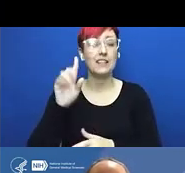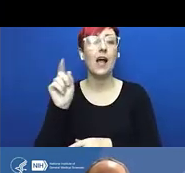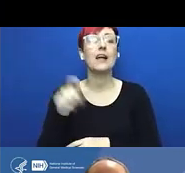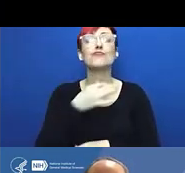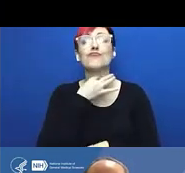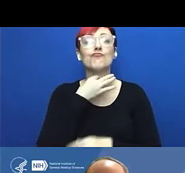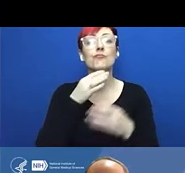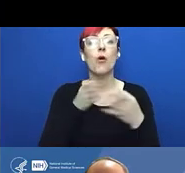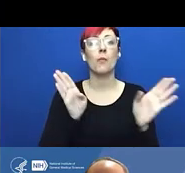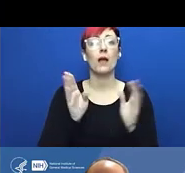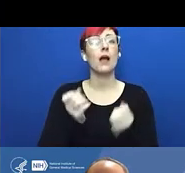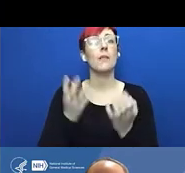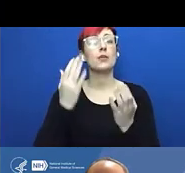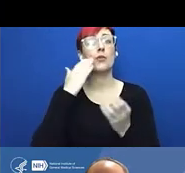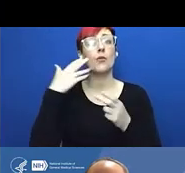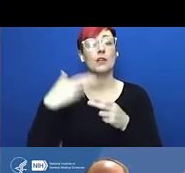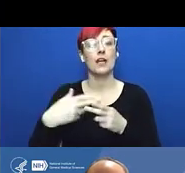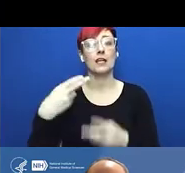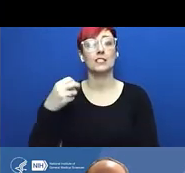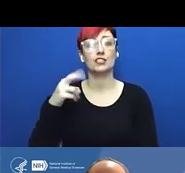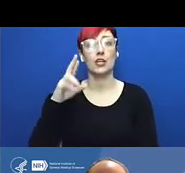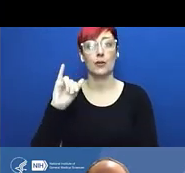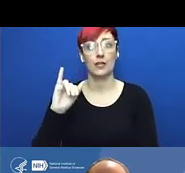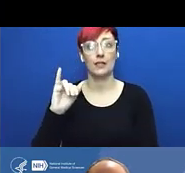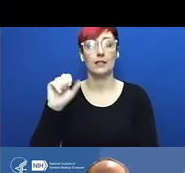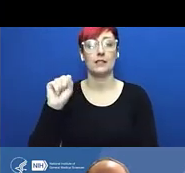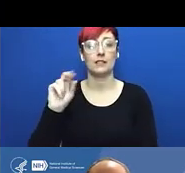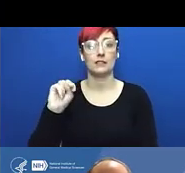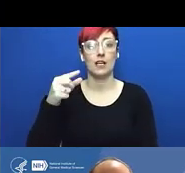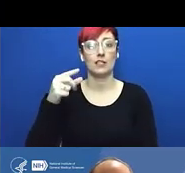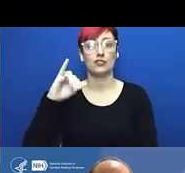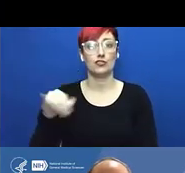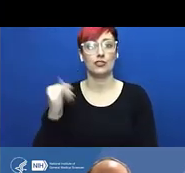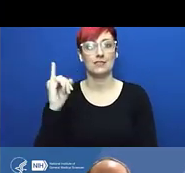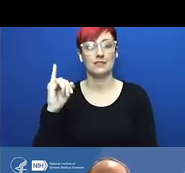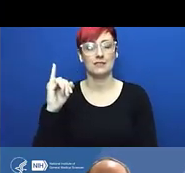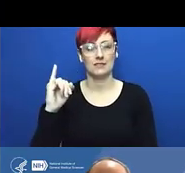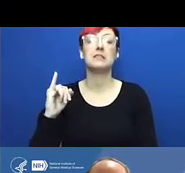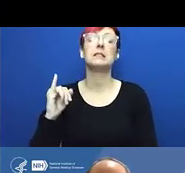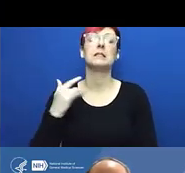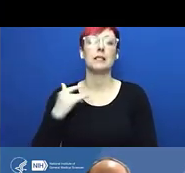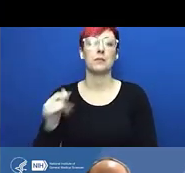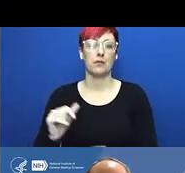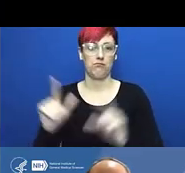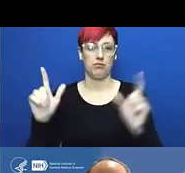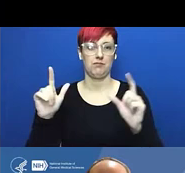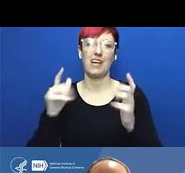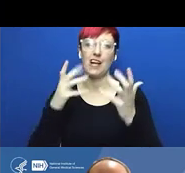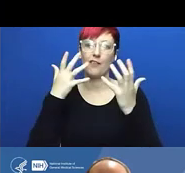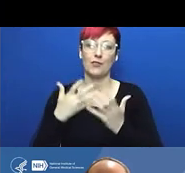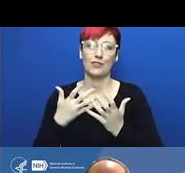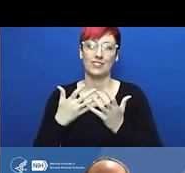Person: Liza, if you would go ahead and rename yourself. Liza Bundesen: Yeah, doing that right now. Person: Great, thank you. Jon Lorsch: Can you see my slides>